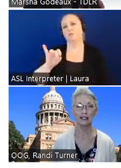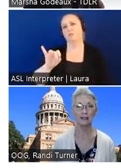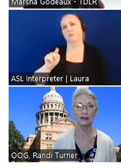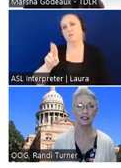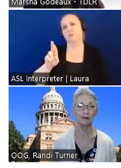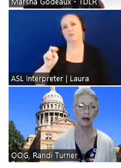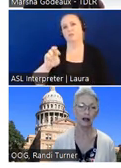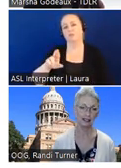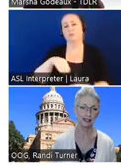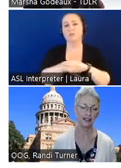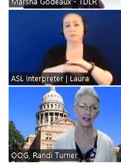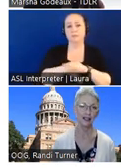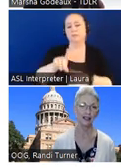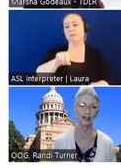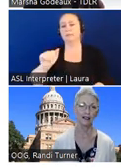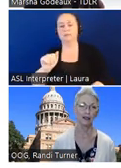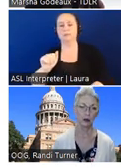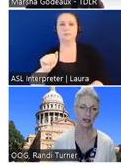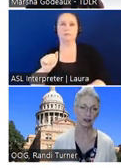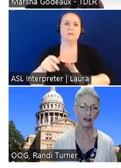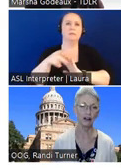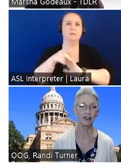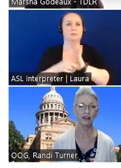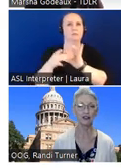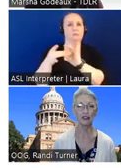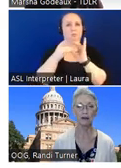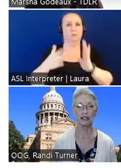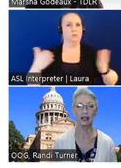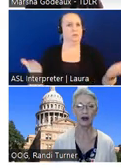and Disability Policy Coordinator here at the Governor's Committee